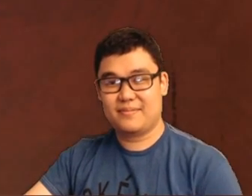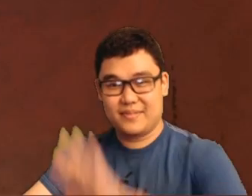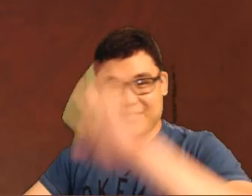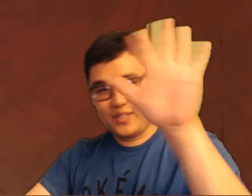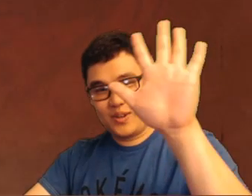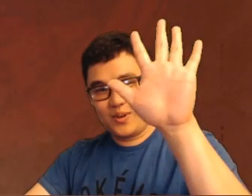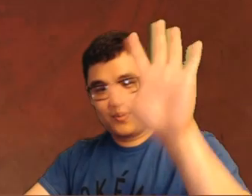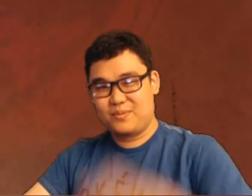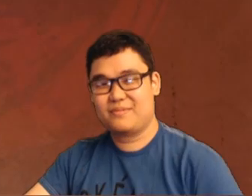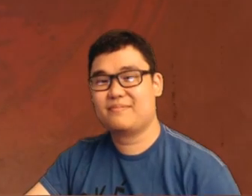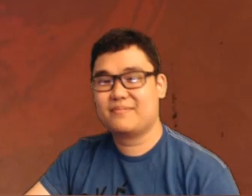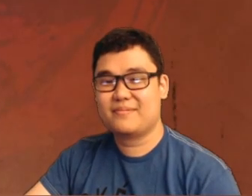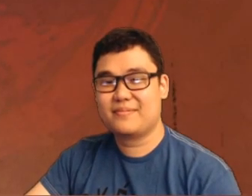See you, guys!